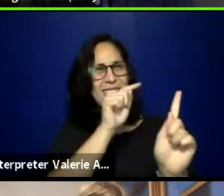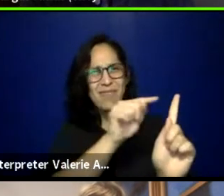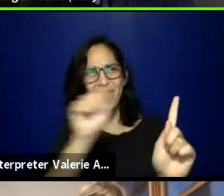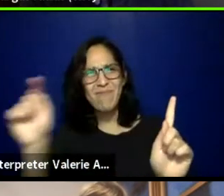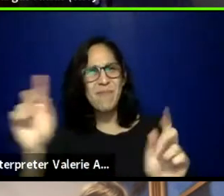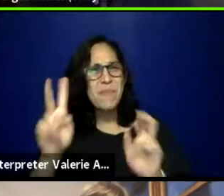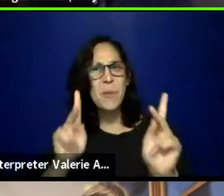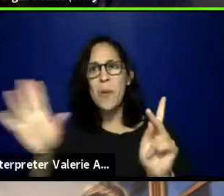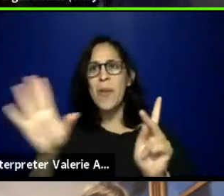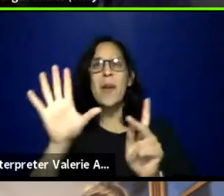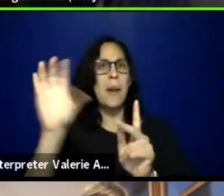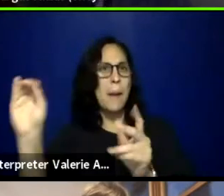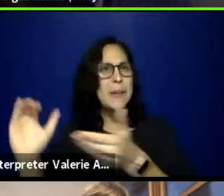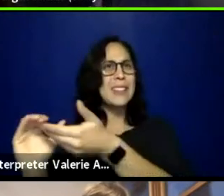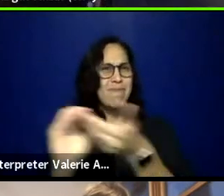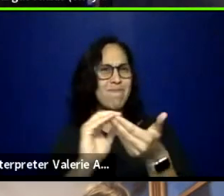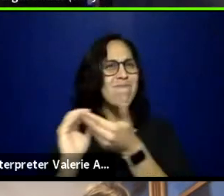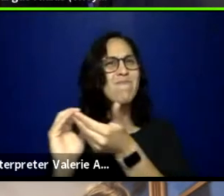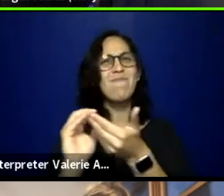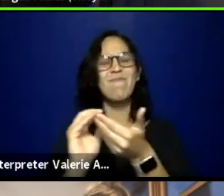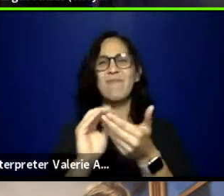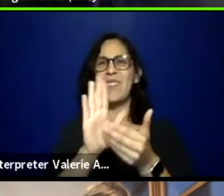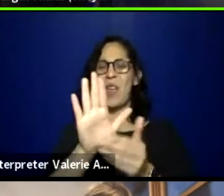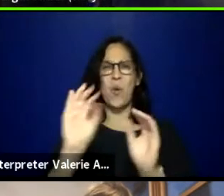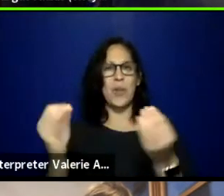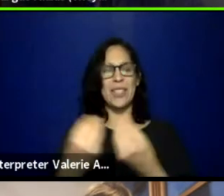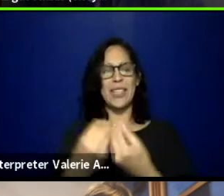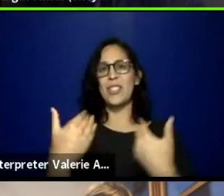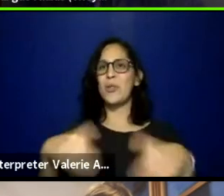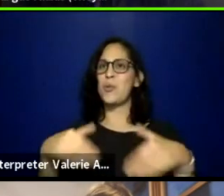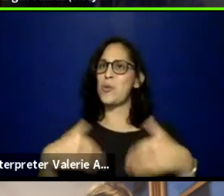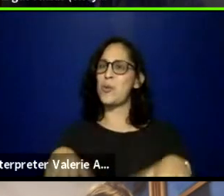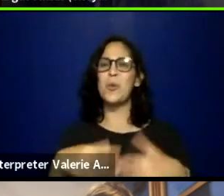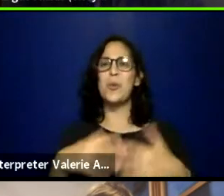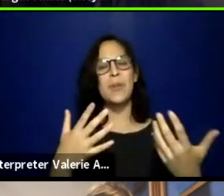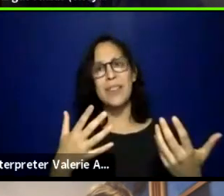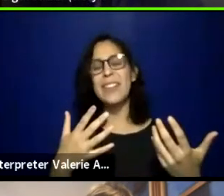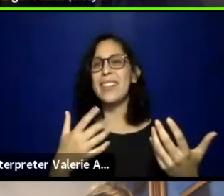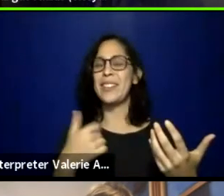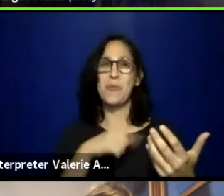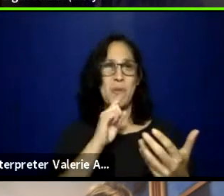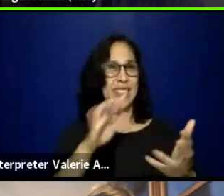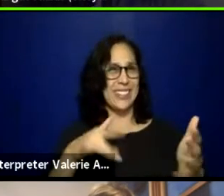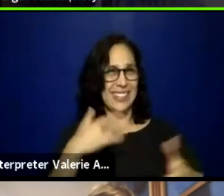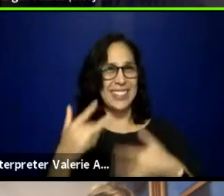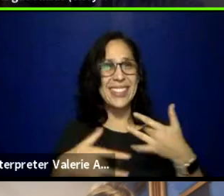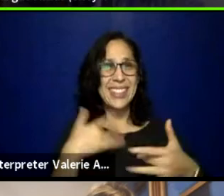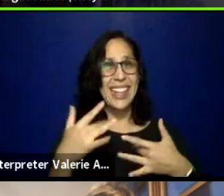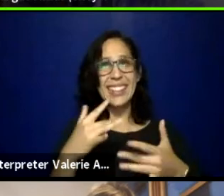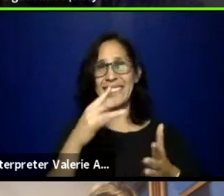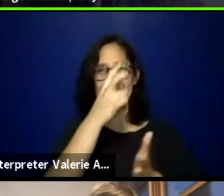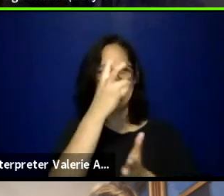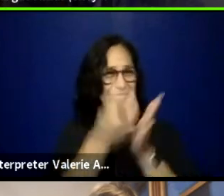and collectives and organizations, and I'm just excited to dive into further conversation.